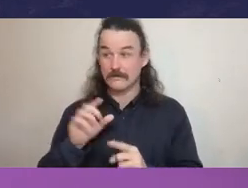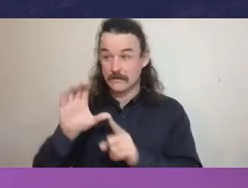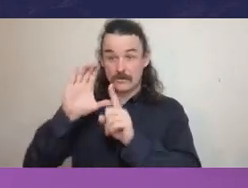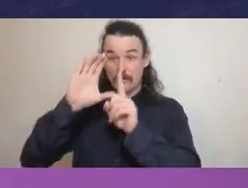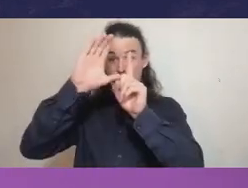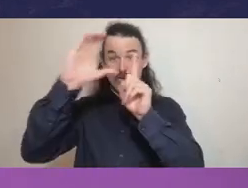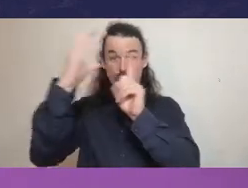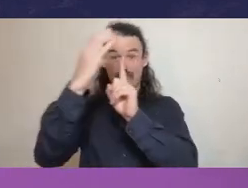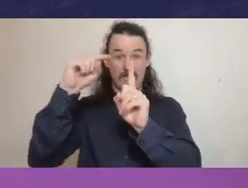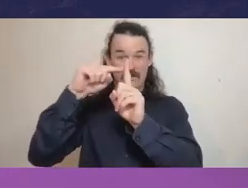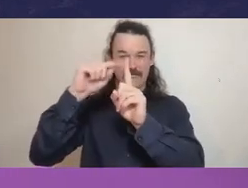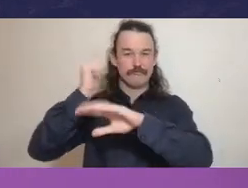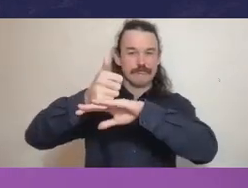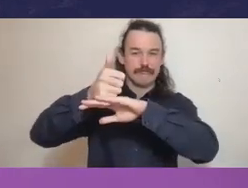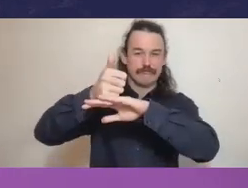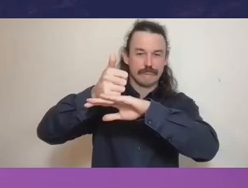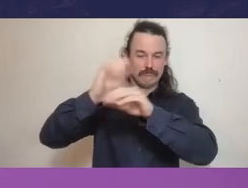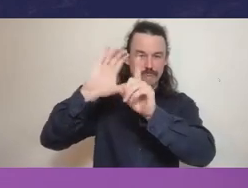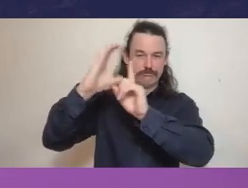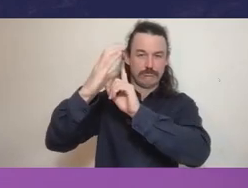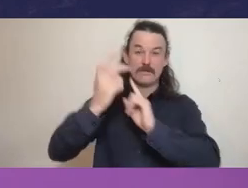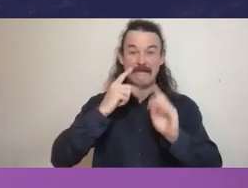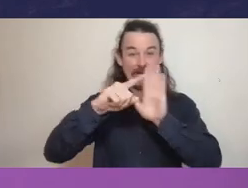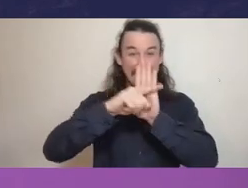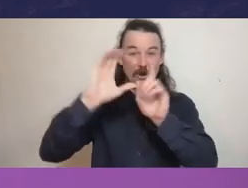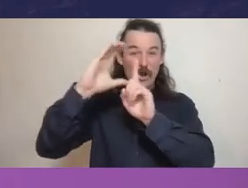So if if it is a negative culture, people will see that and follow suit.